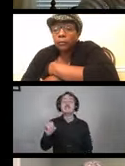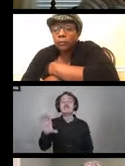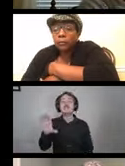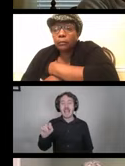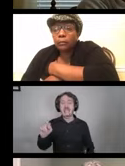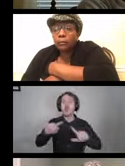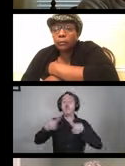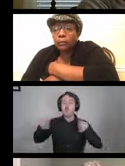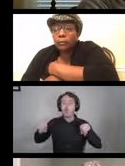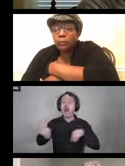with every use.